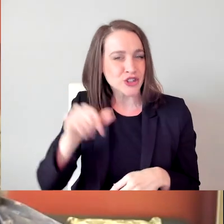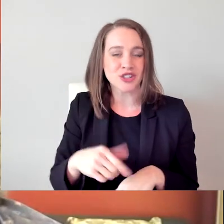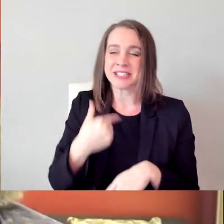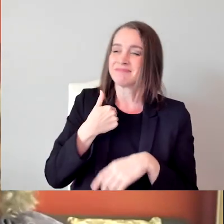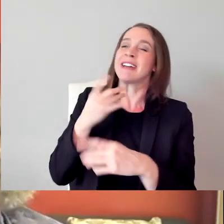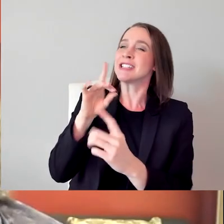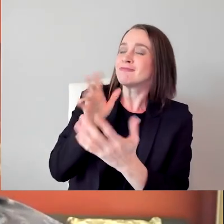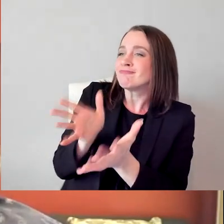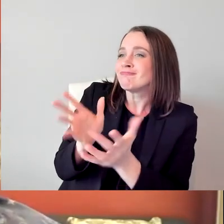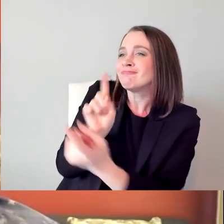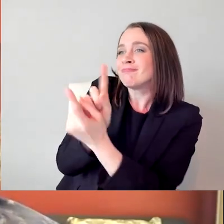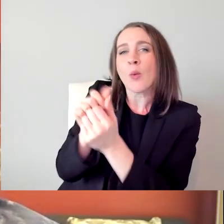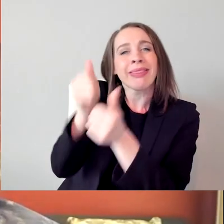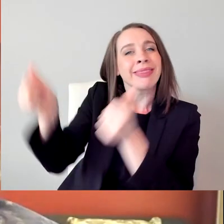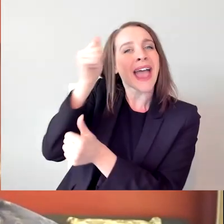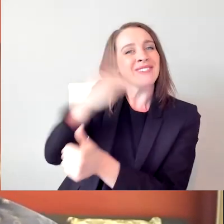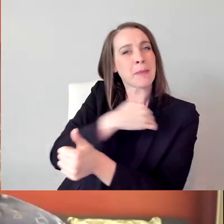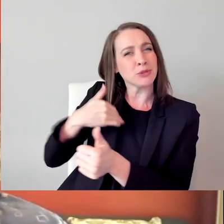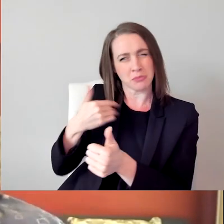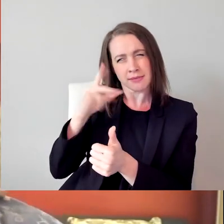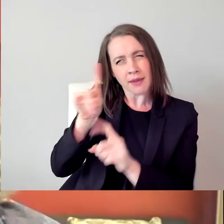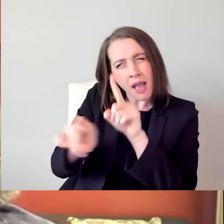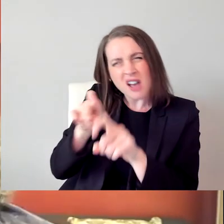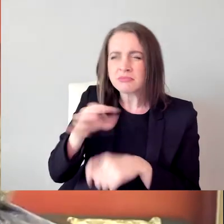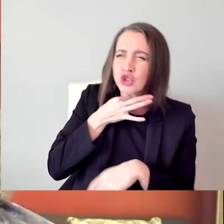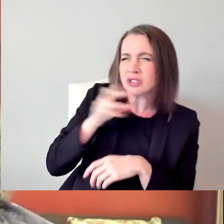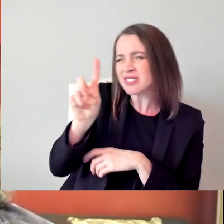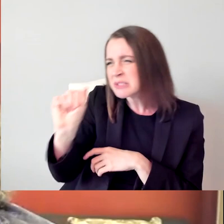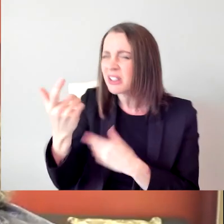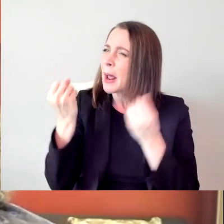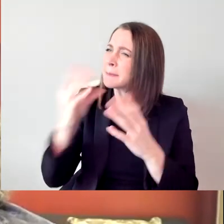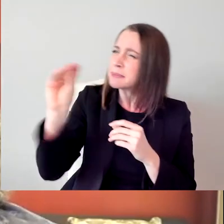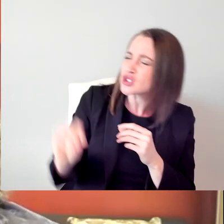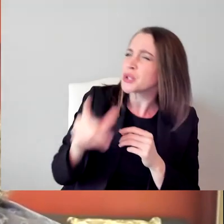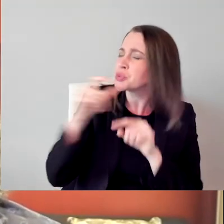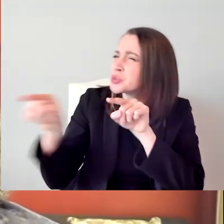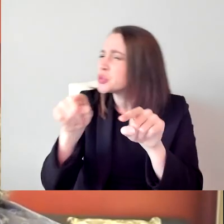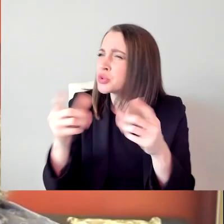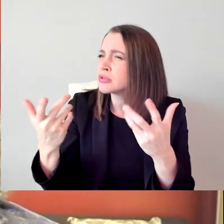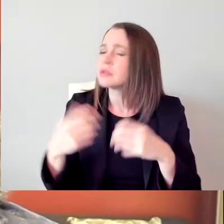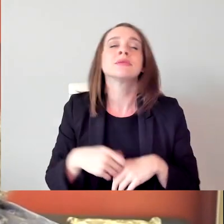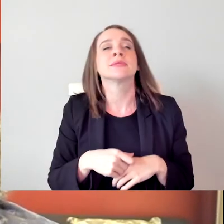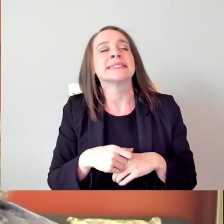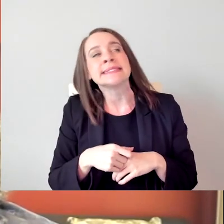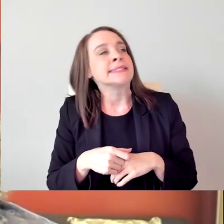And I was asking about disability and percentages and stuff. And she told me, you know, Jim, people are not